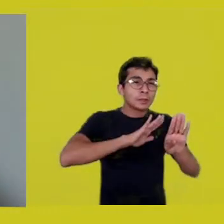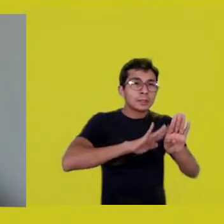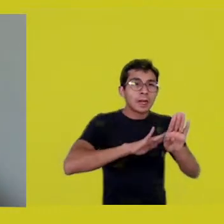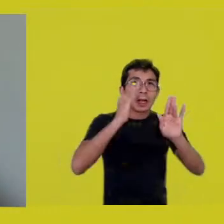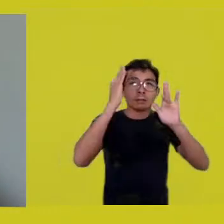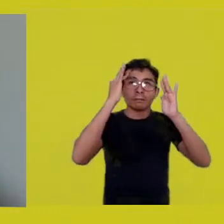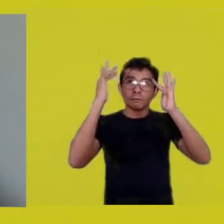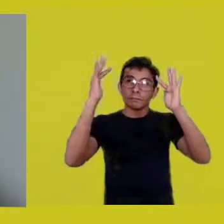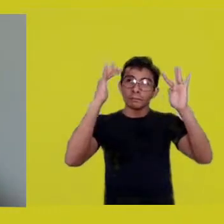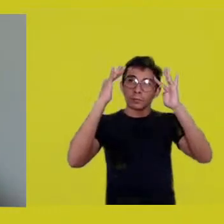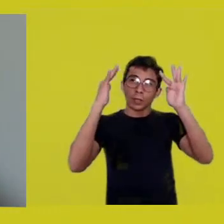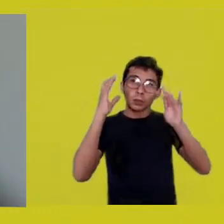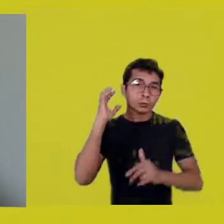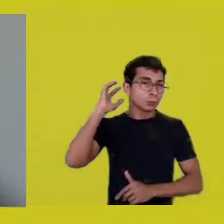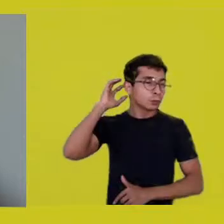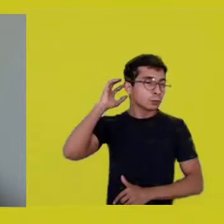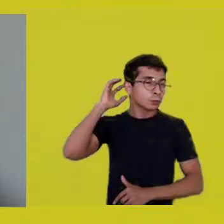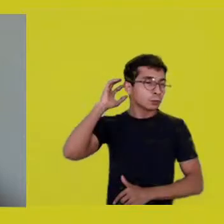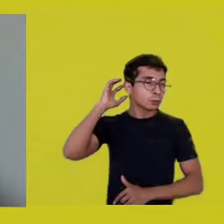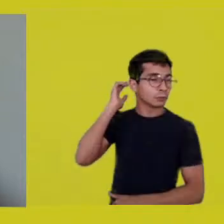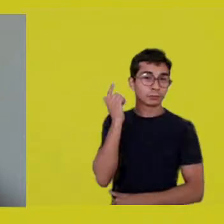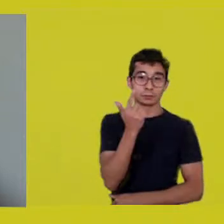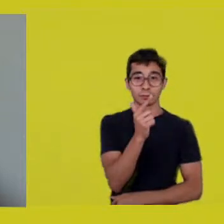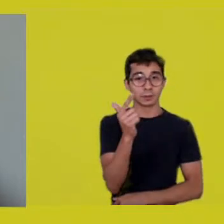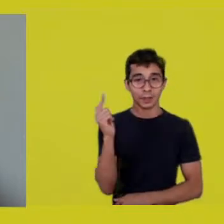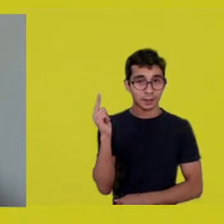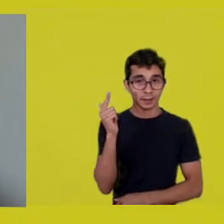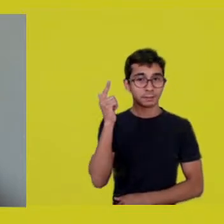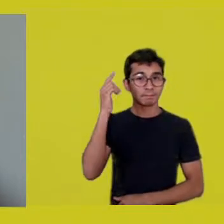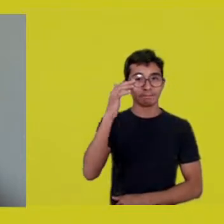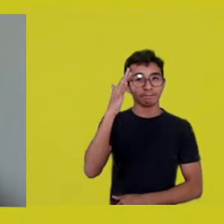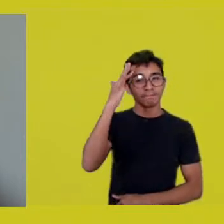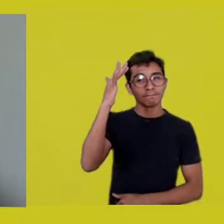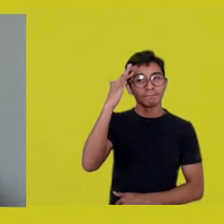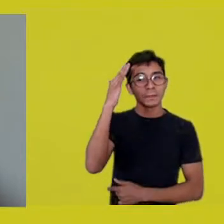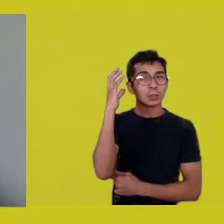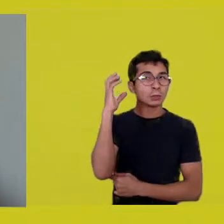Subjectivity is the field of dreams.